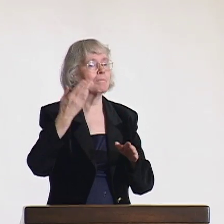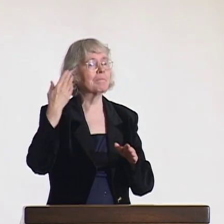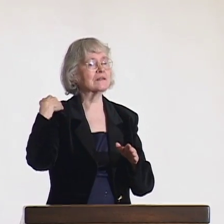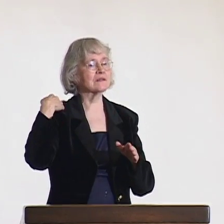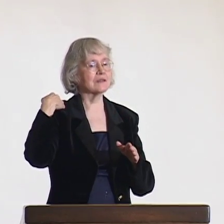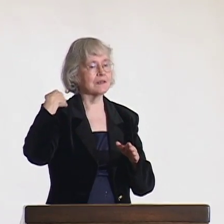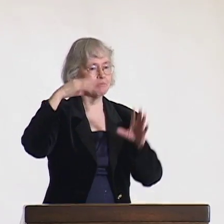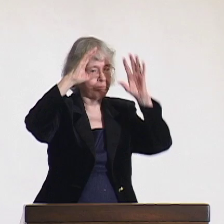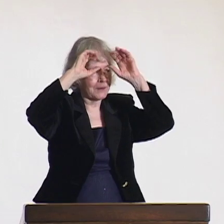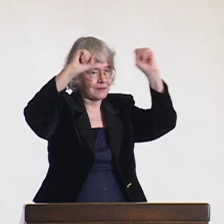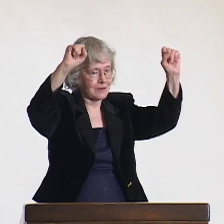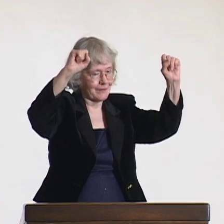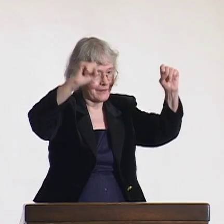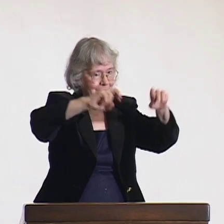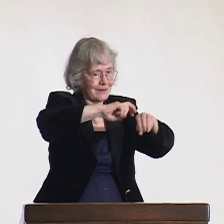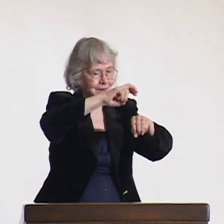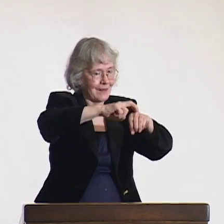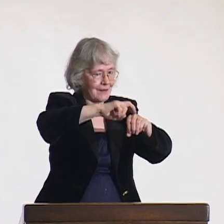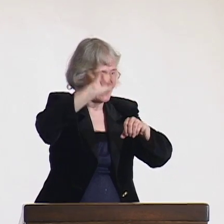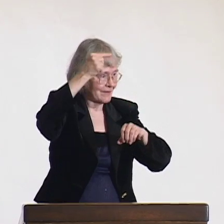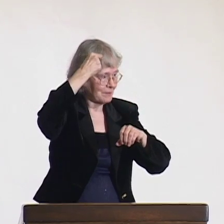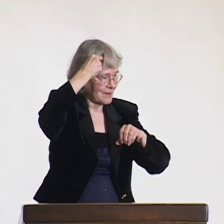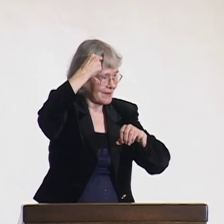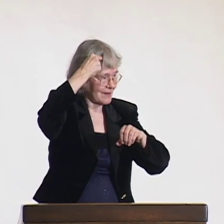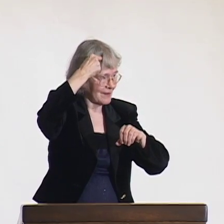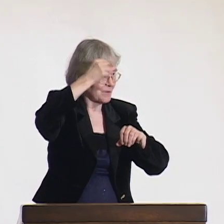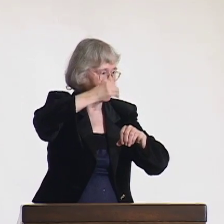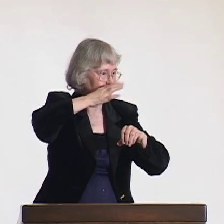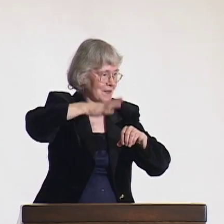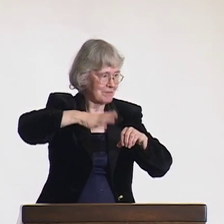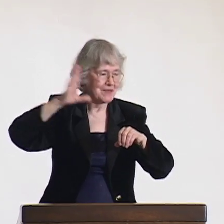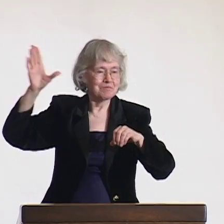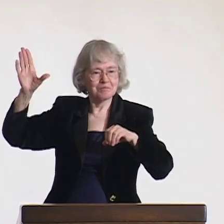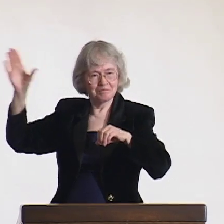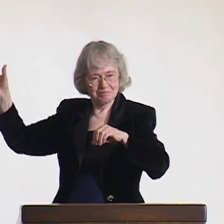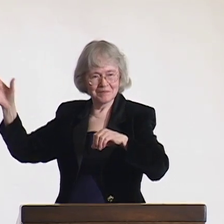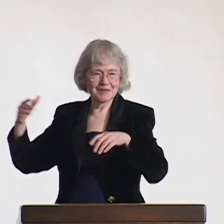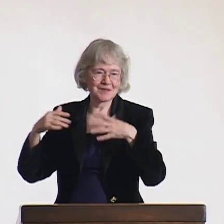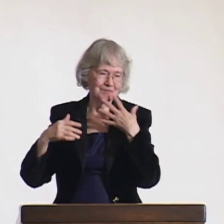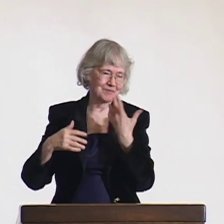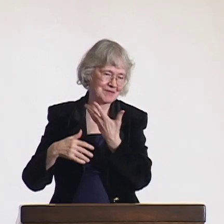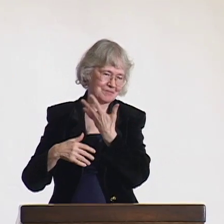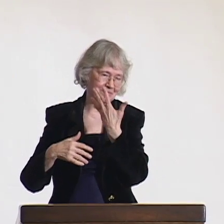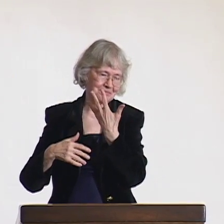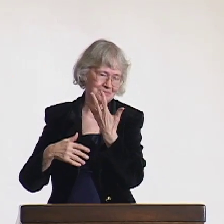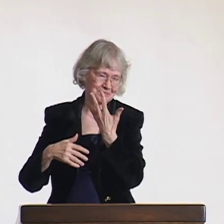was the former president of Ireland. So those were the individuals present at the intimate ceremony.